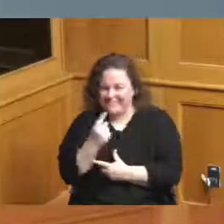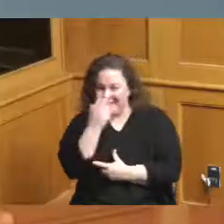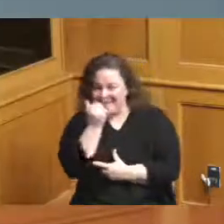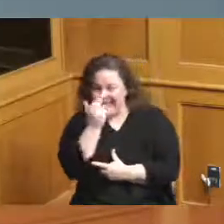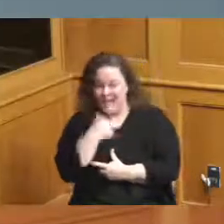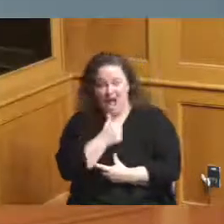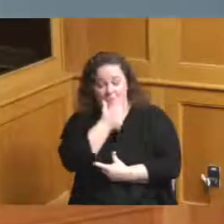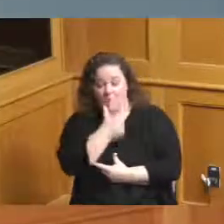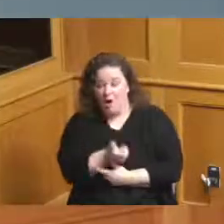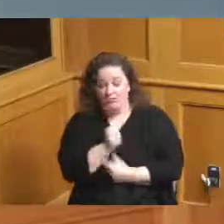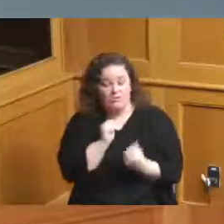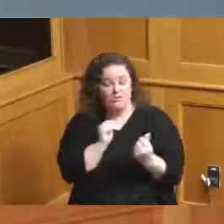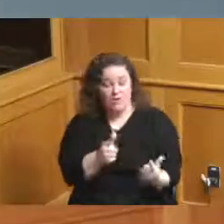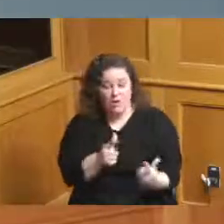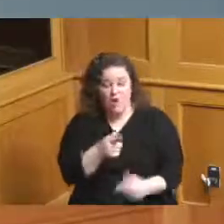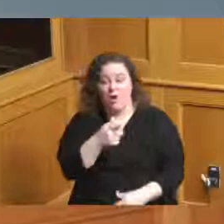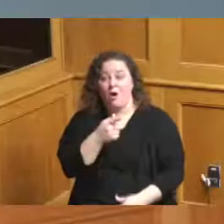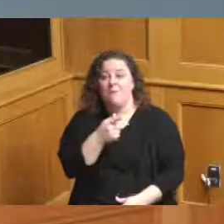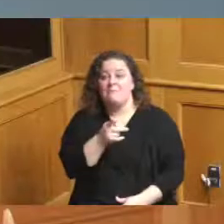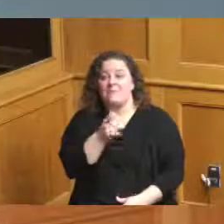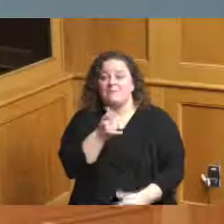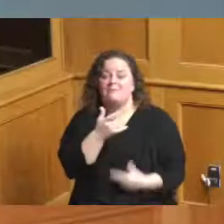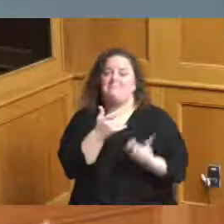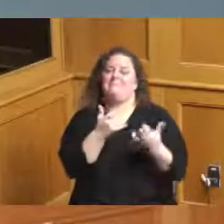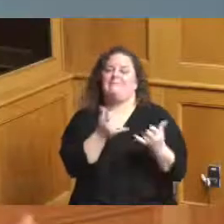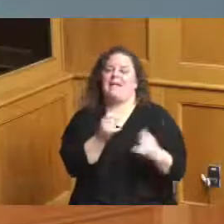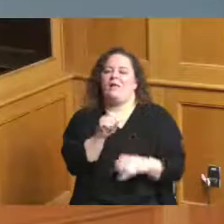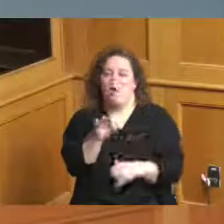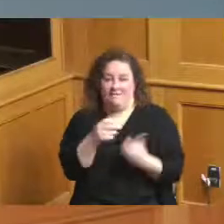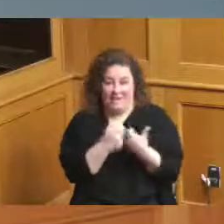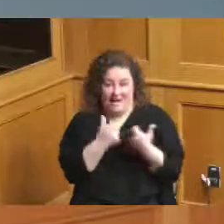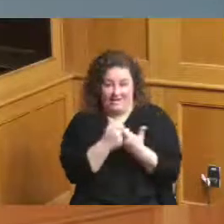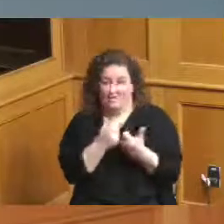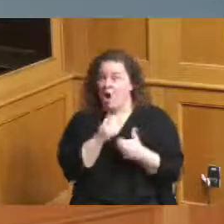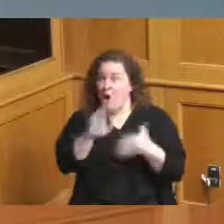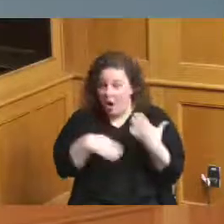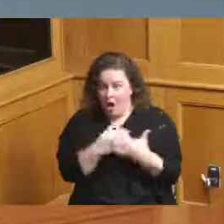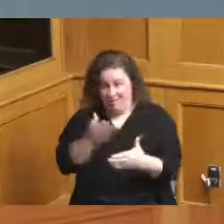and every one of them ended with a field goal that is really something different so we want